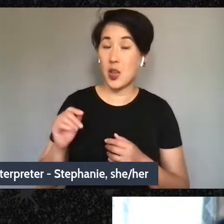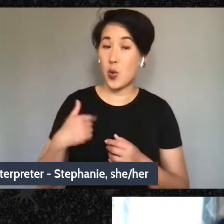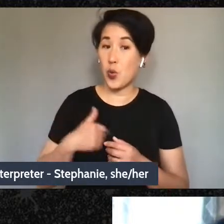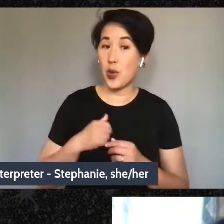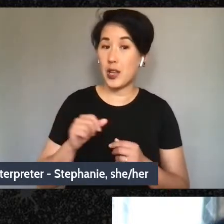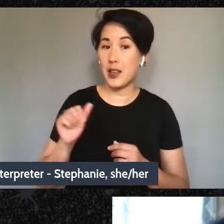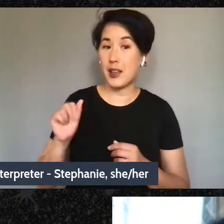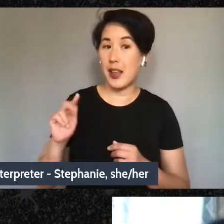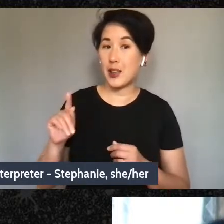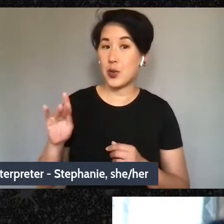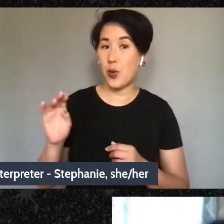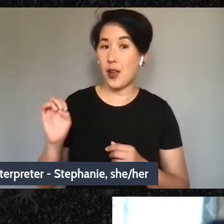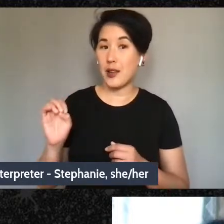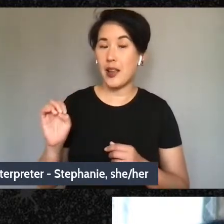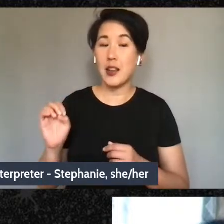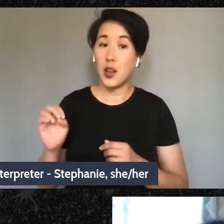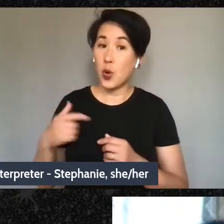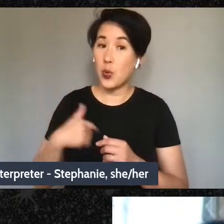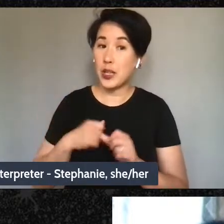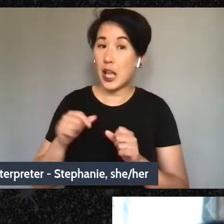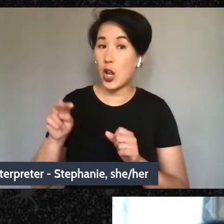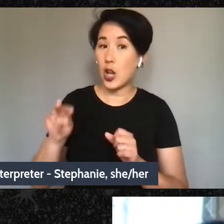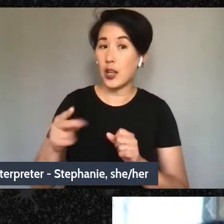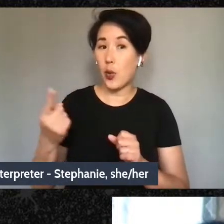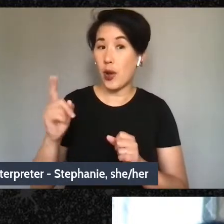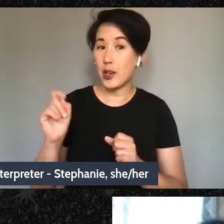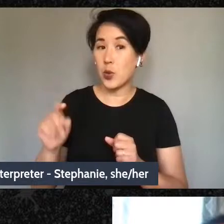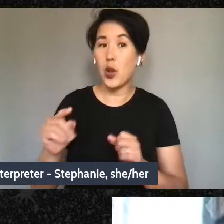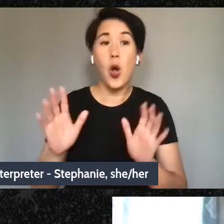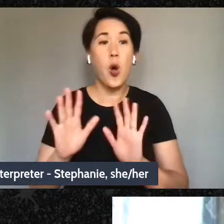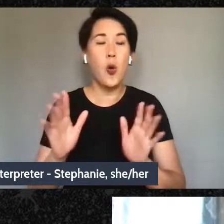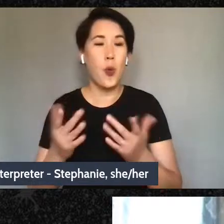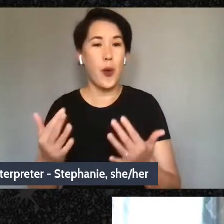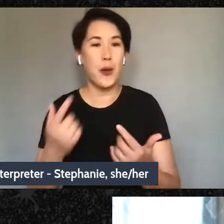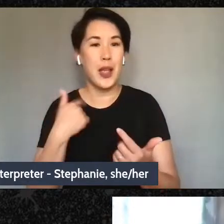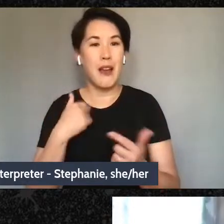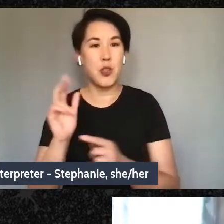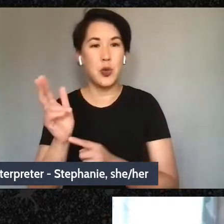oh actually we should do our little closing three yeah all righty